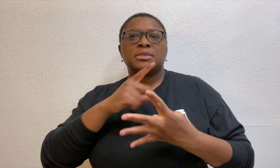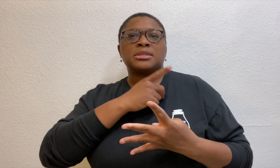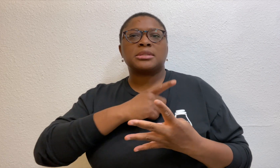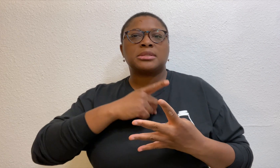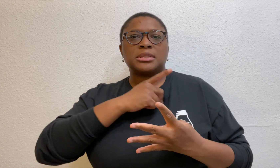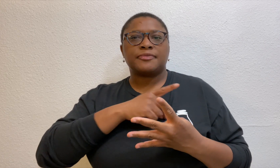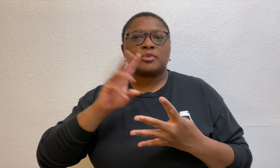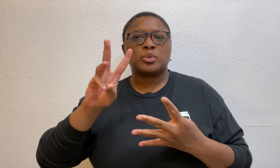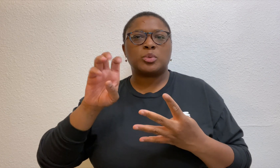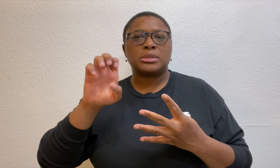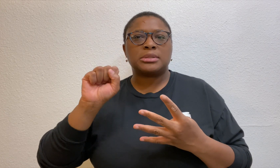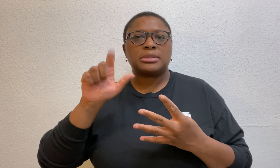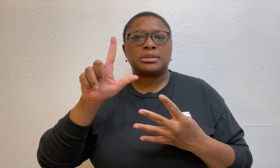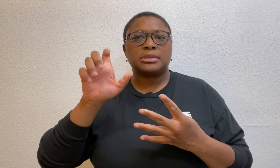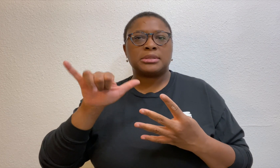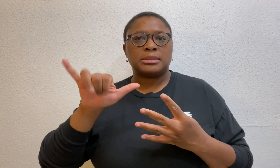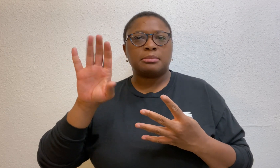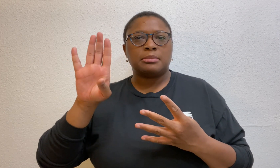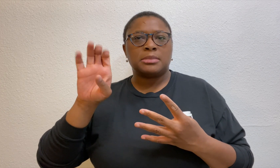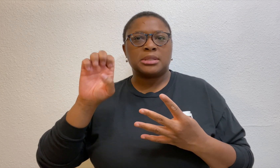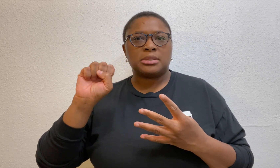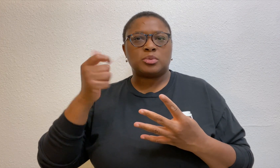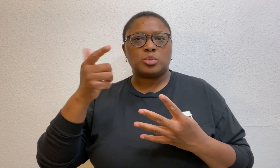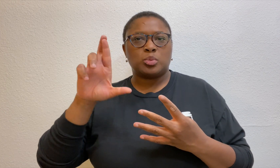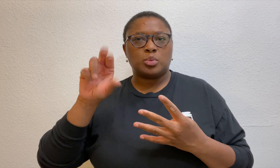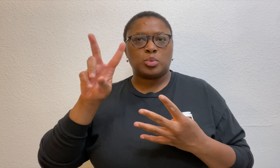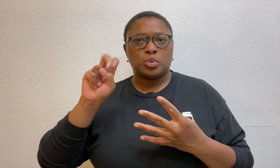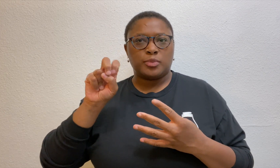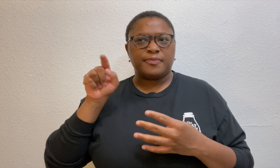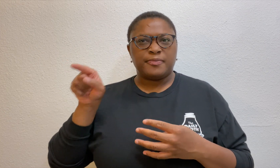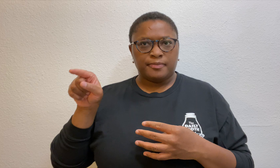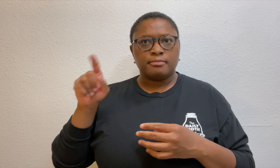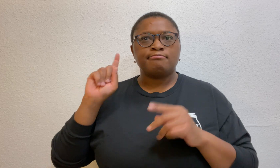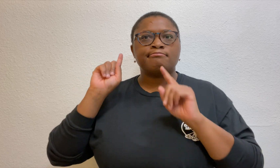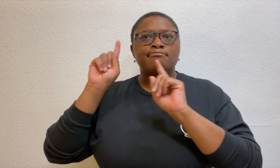The first was Detective Wesley Besgrove.